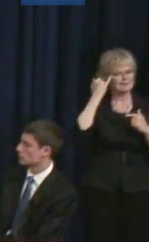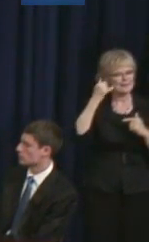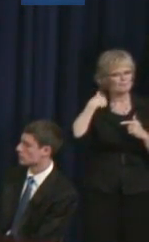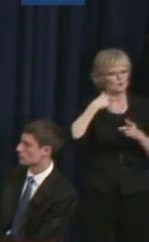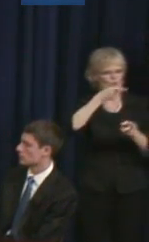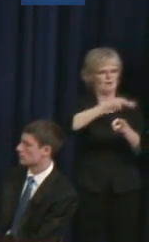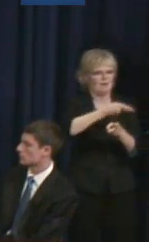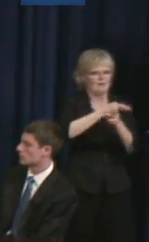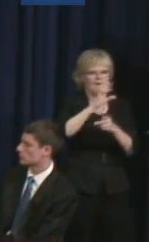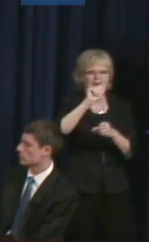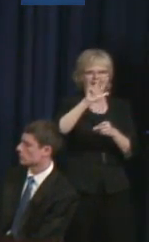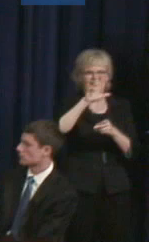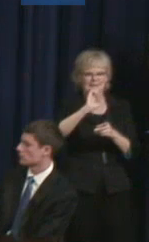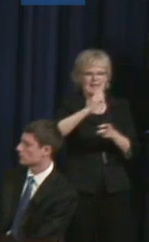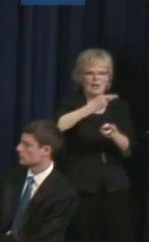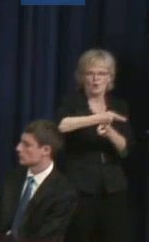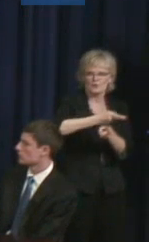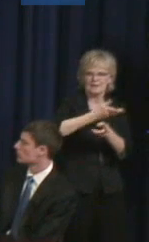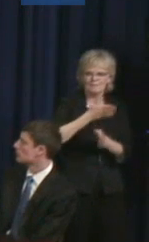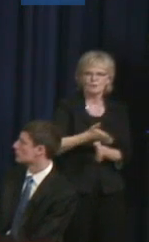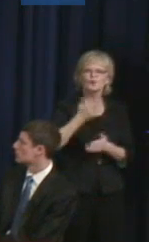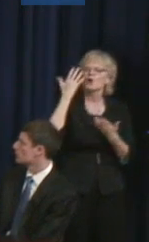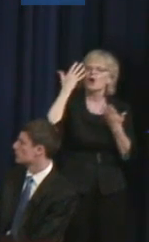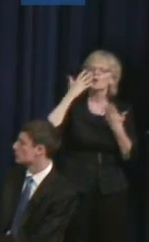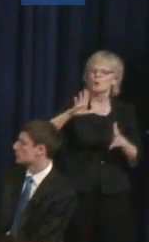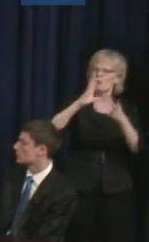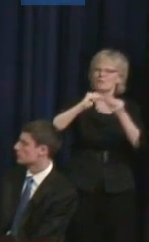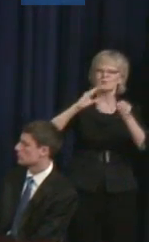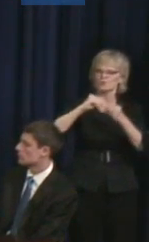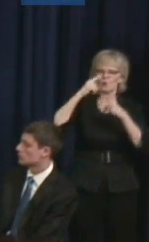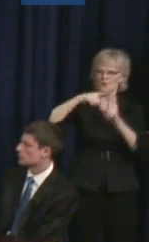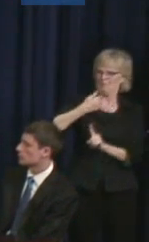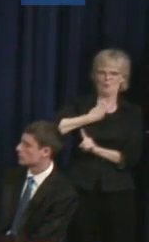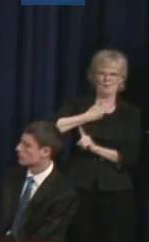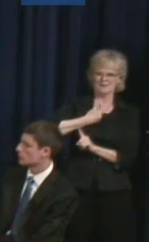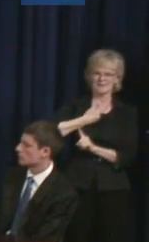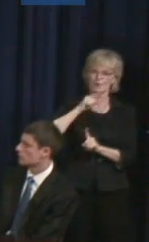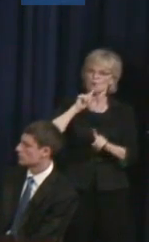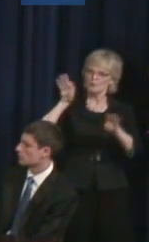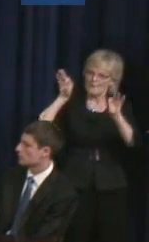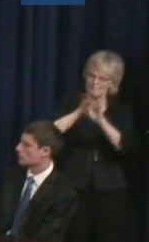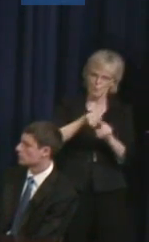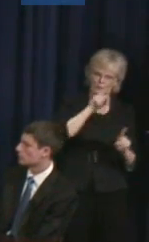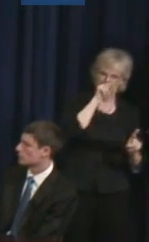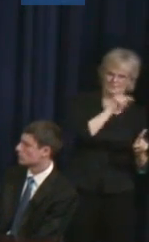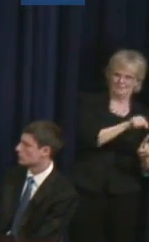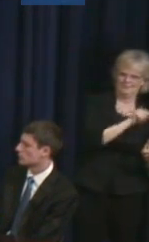And not wanting to make the story about yourself, but it's really the story of the person who's living with the disability.